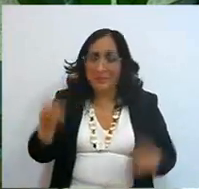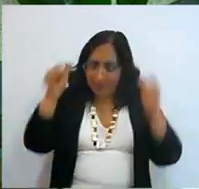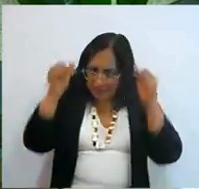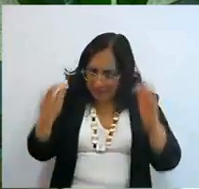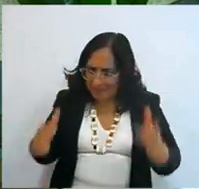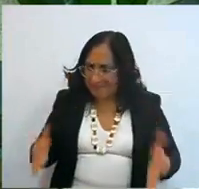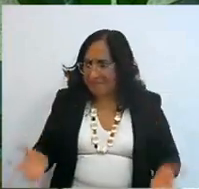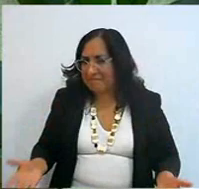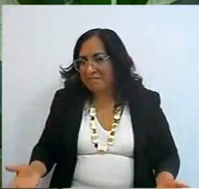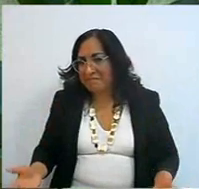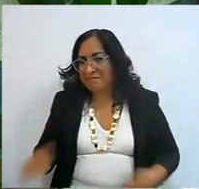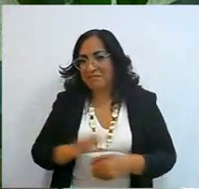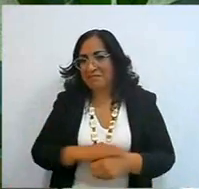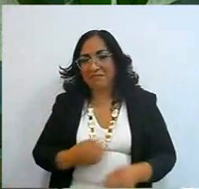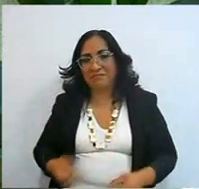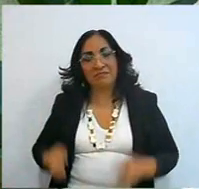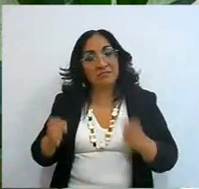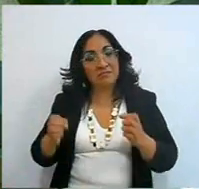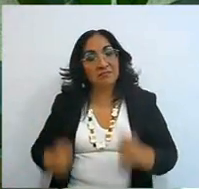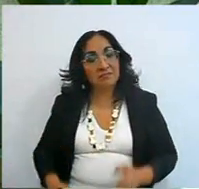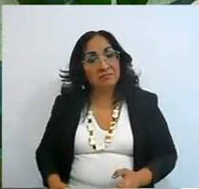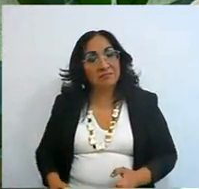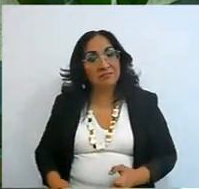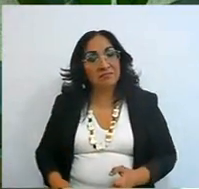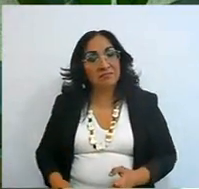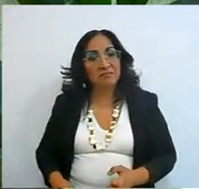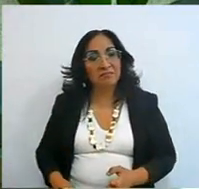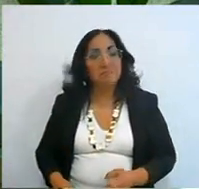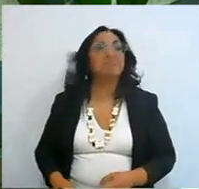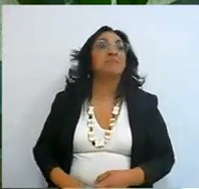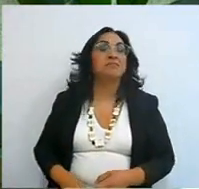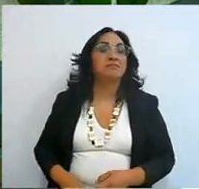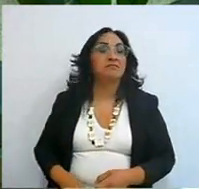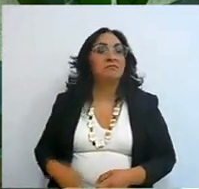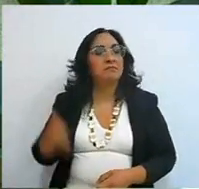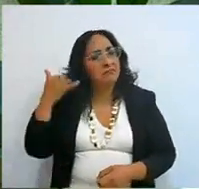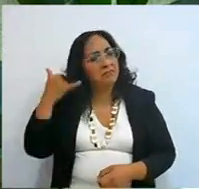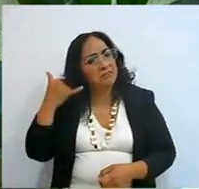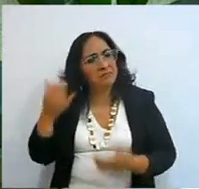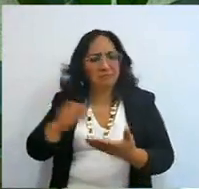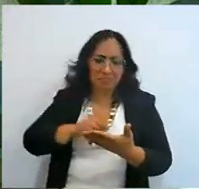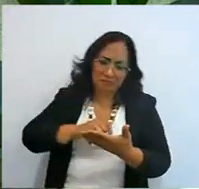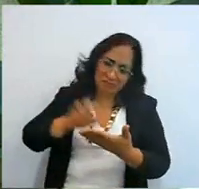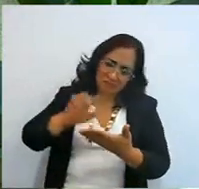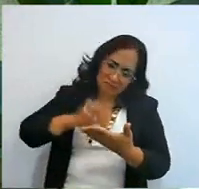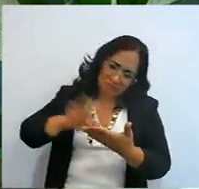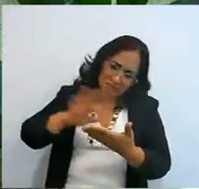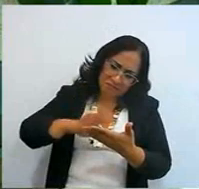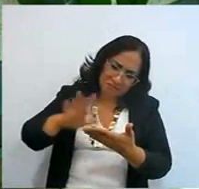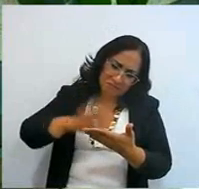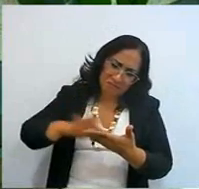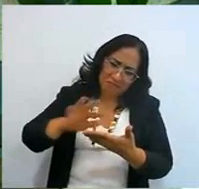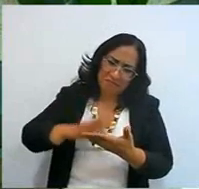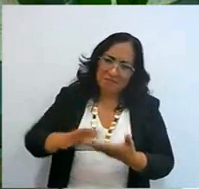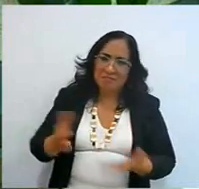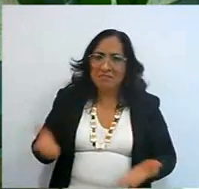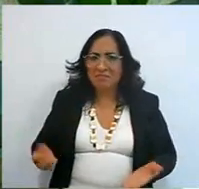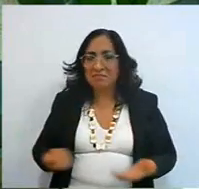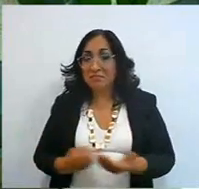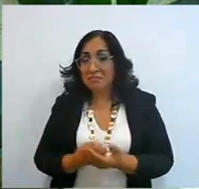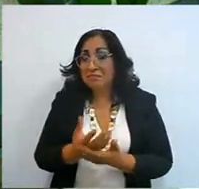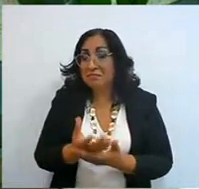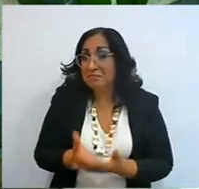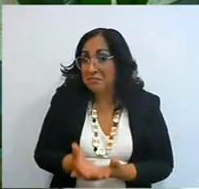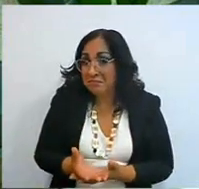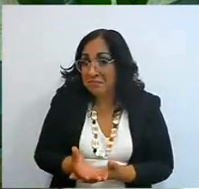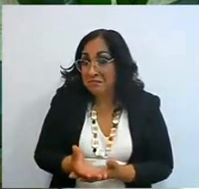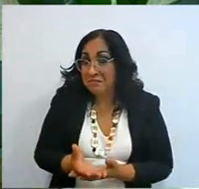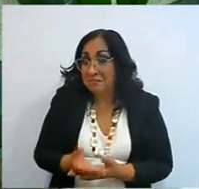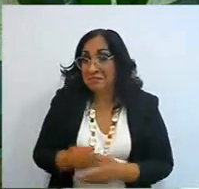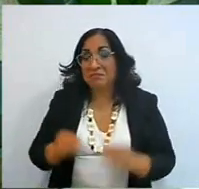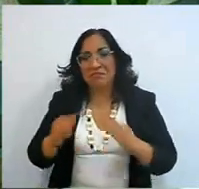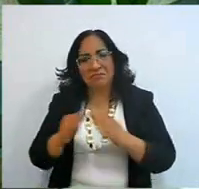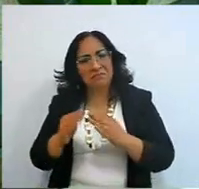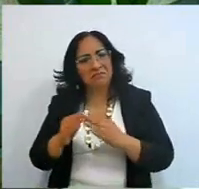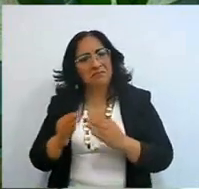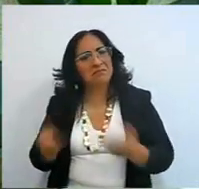We had been in person, at that time, in the cult, and we would go out and for some moment I or whatever had not gone,